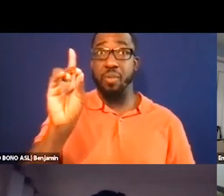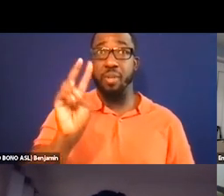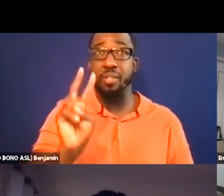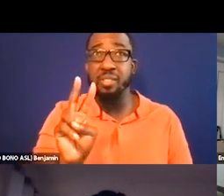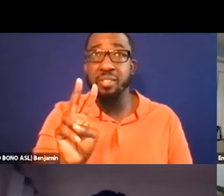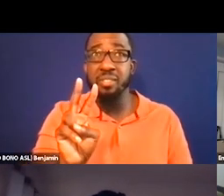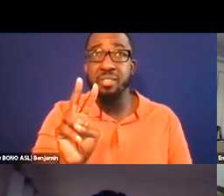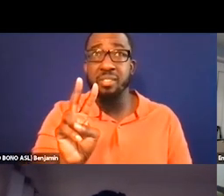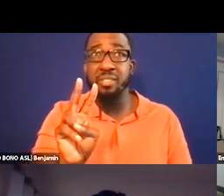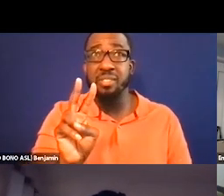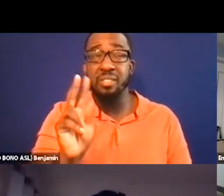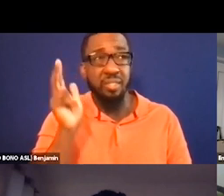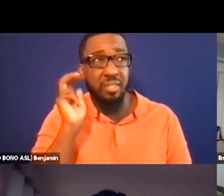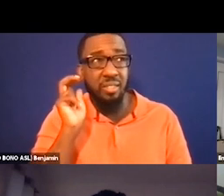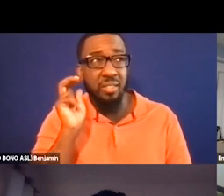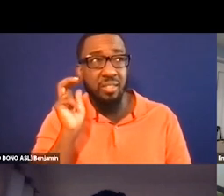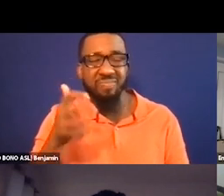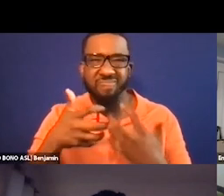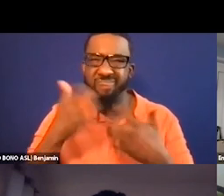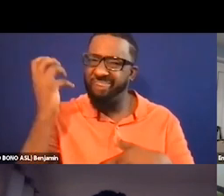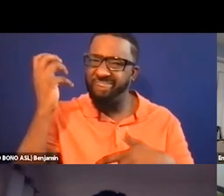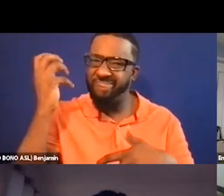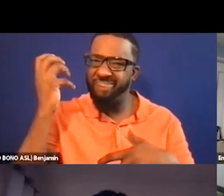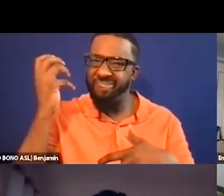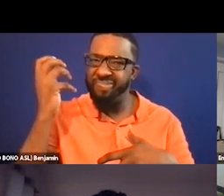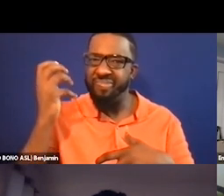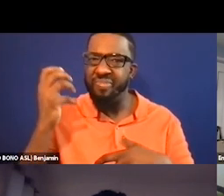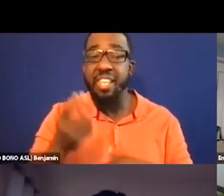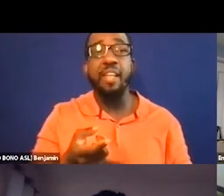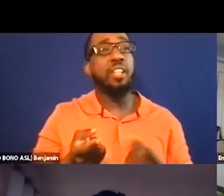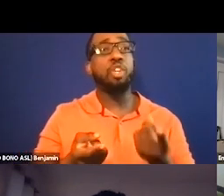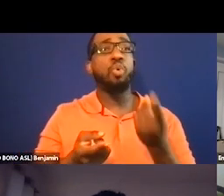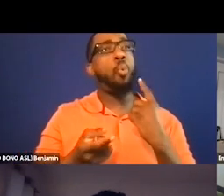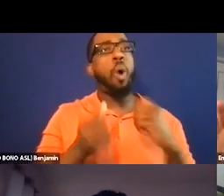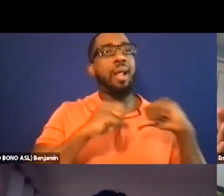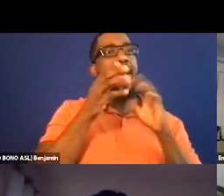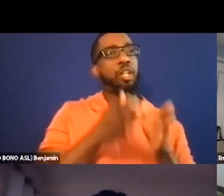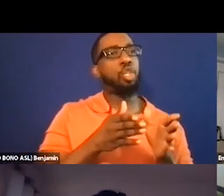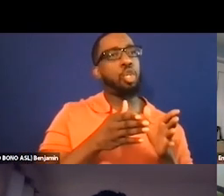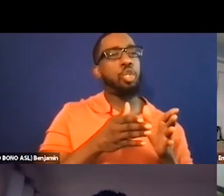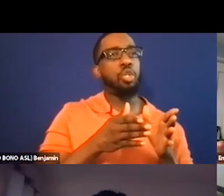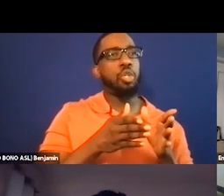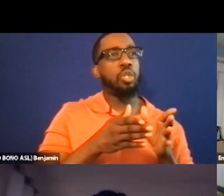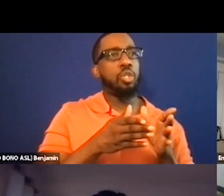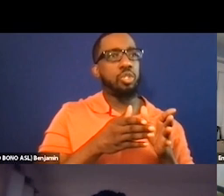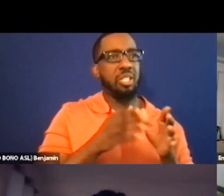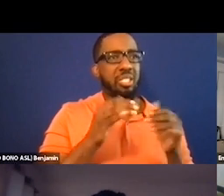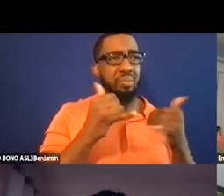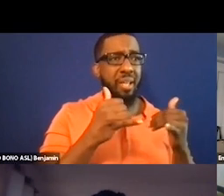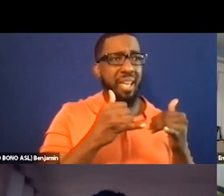original version. If they have one actor who's like playing a little girl and then a mom and -- it's just -- it's not --